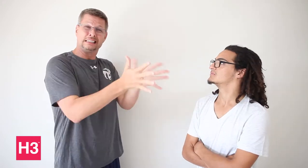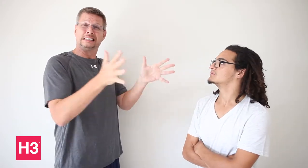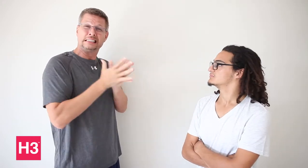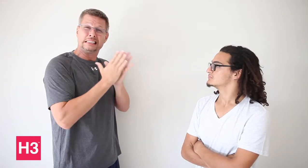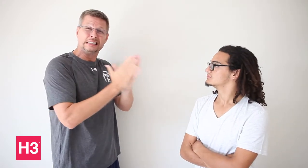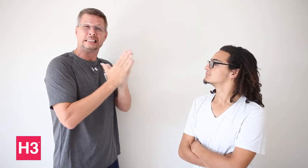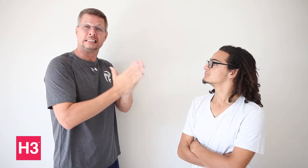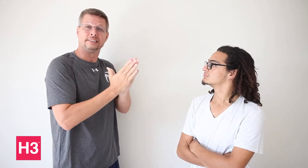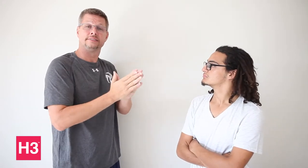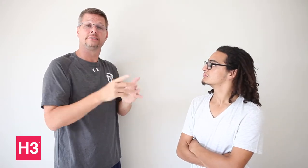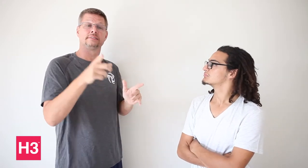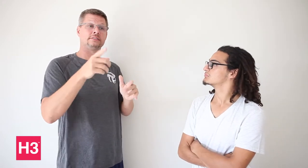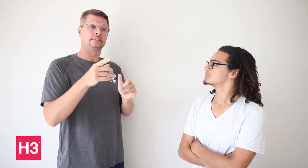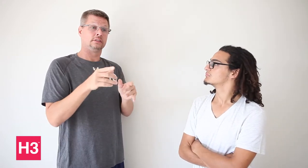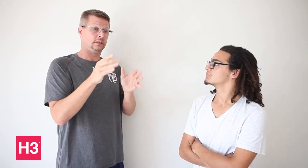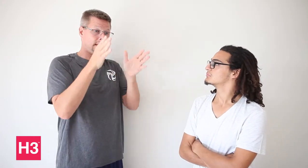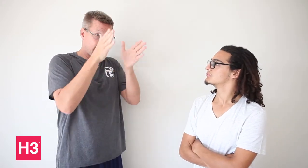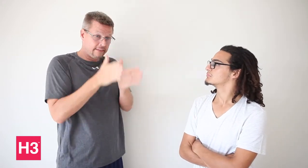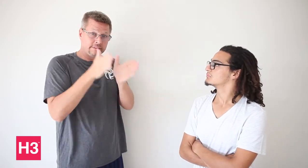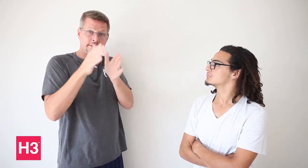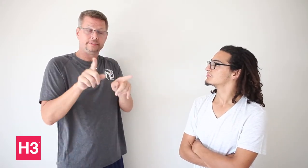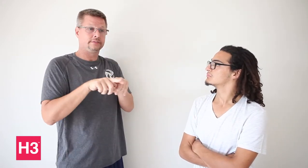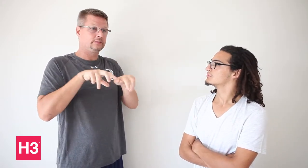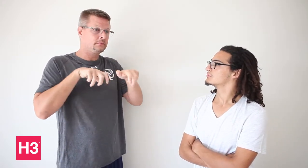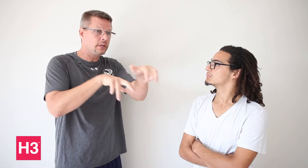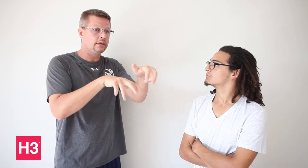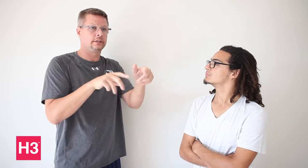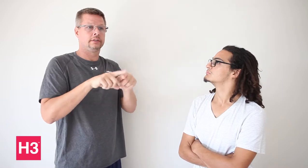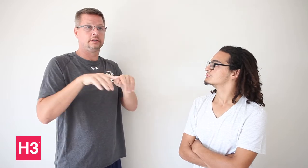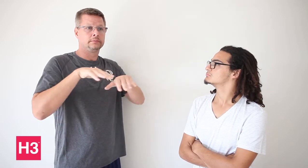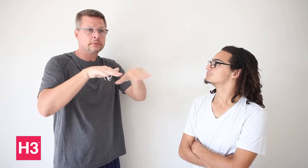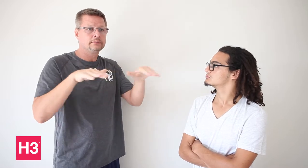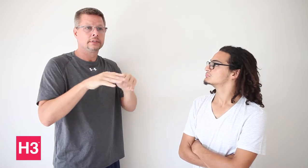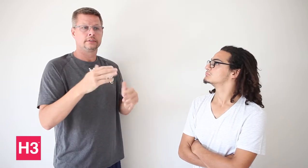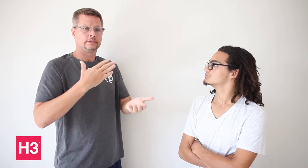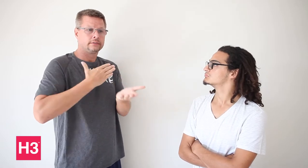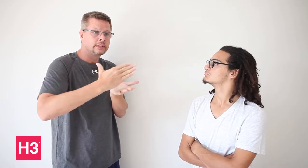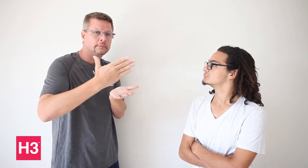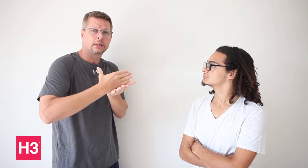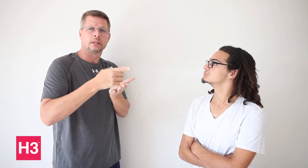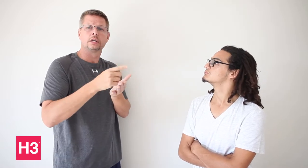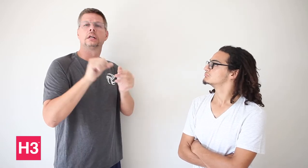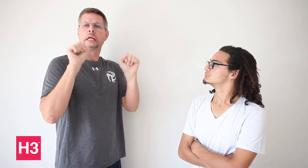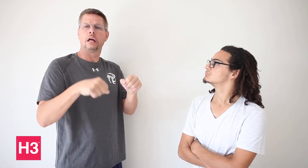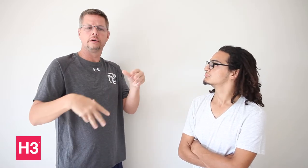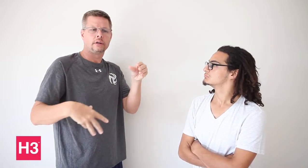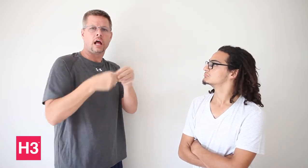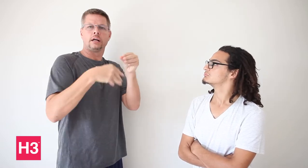I was happy. I went back to USA and told people about my experience, convincing them to go. Individual athletes--in sports like athletics, swimming, or table